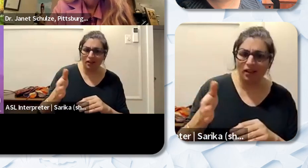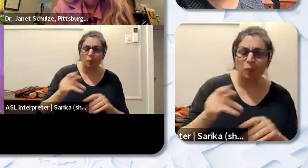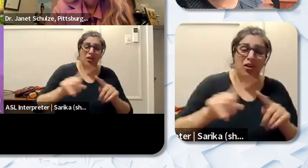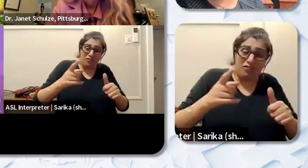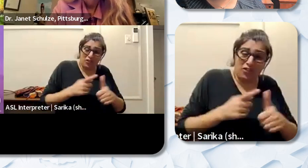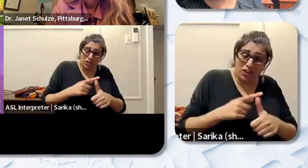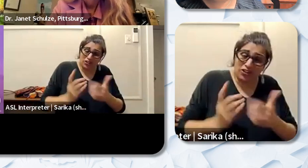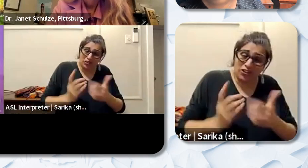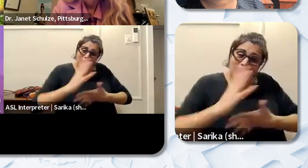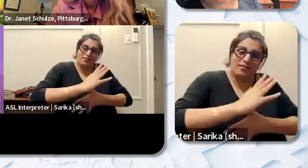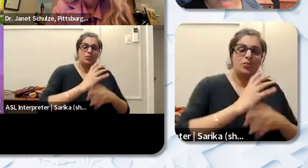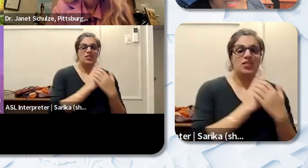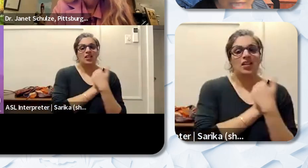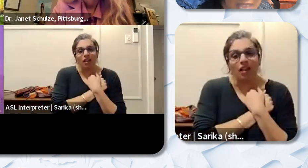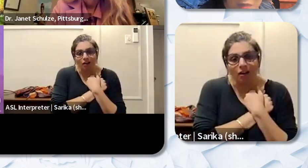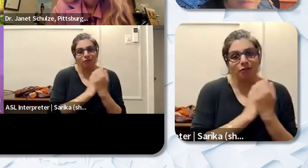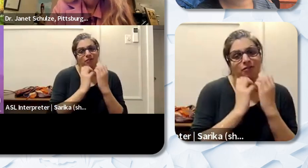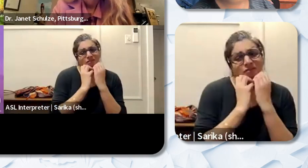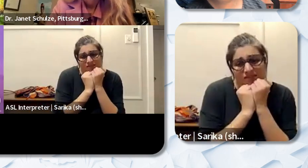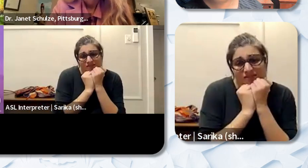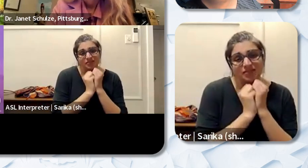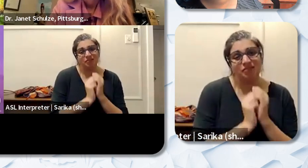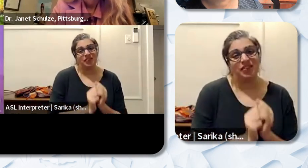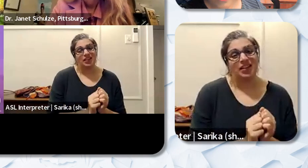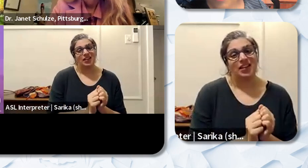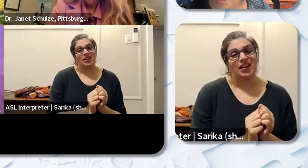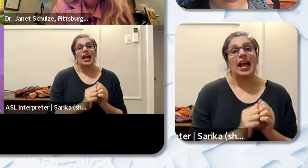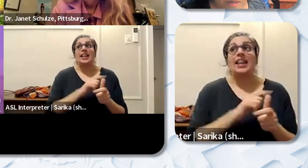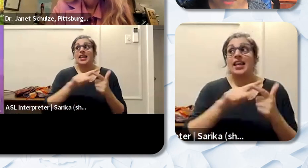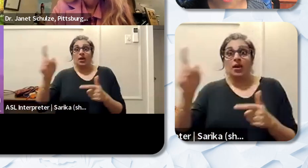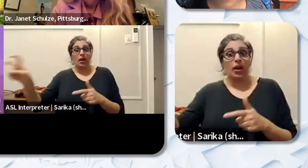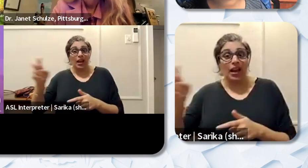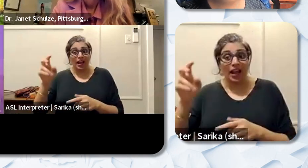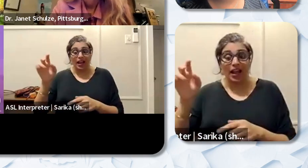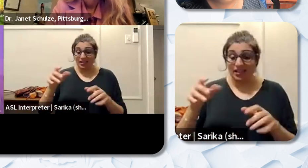were able to out perform other students and they were able to transition back to public schools.